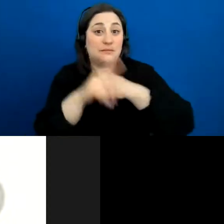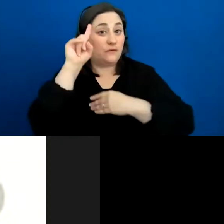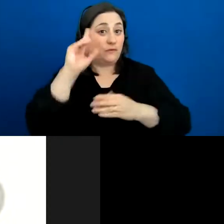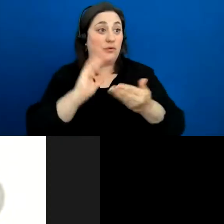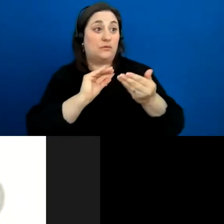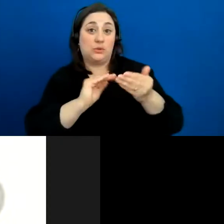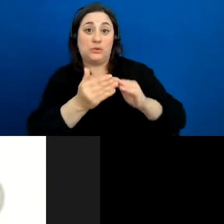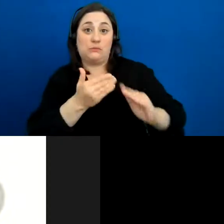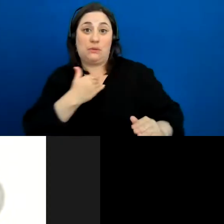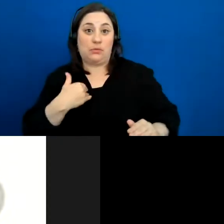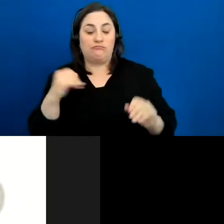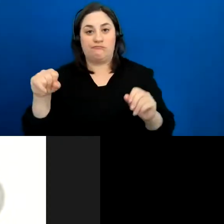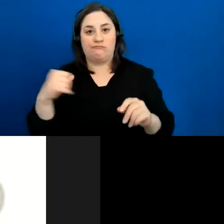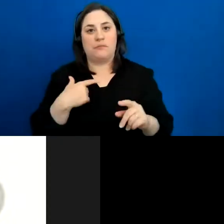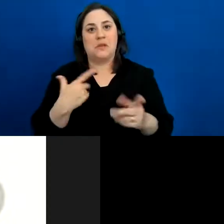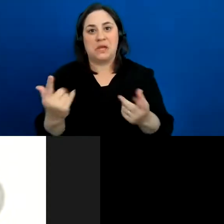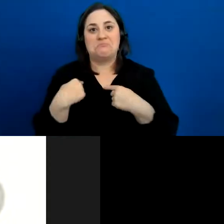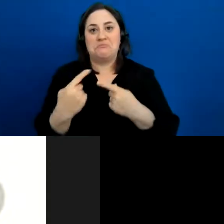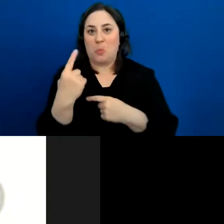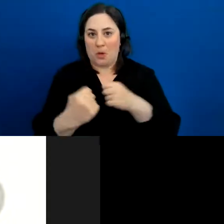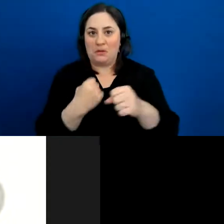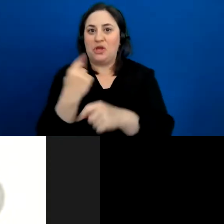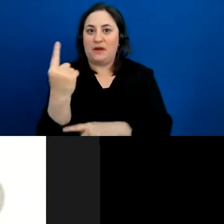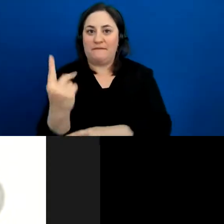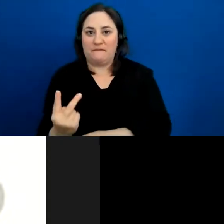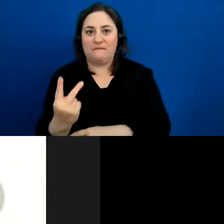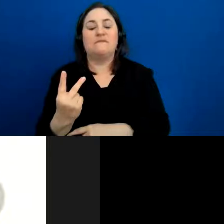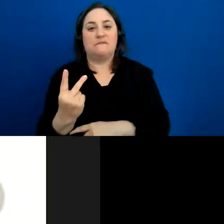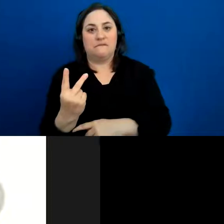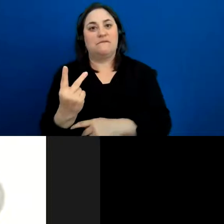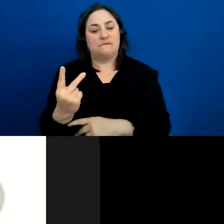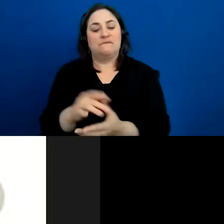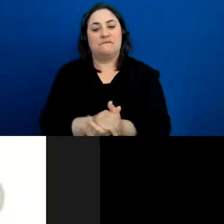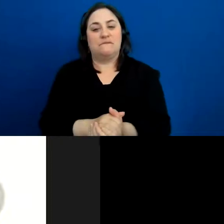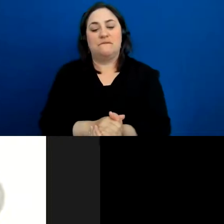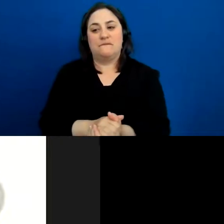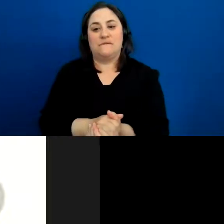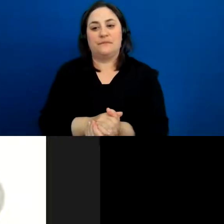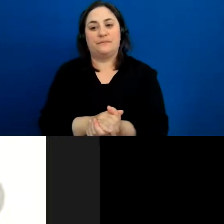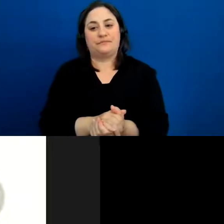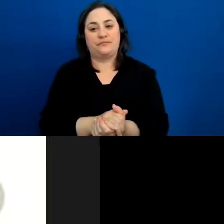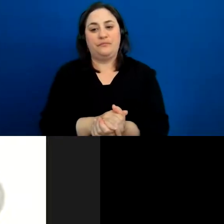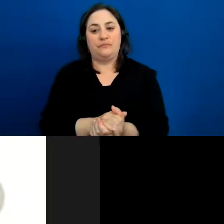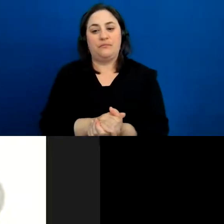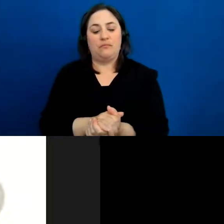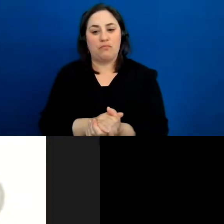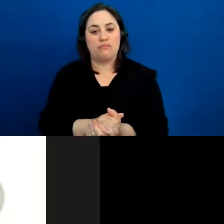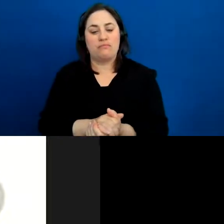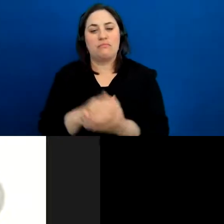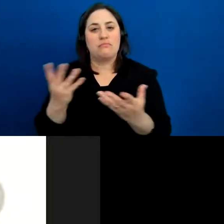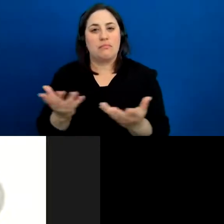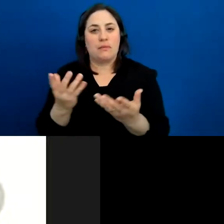And over the last year and a half it's really been, really trying to optimize it to make the